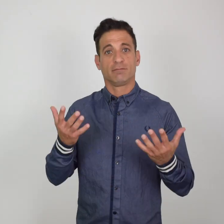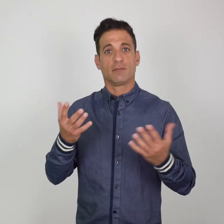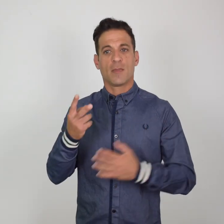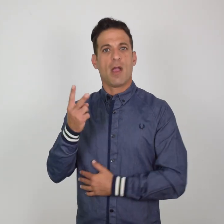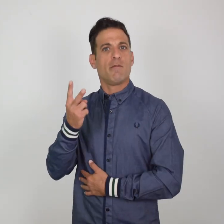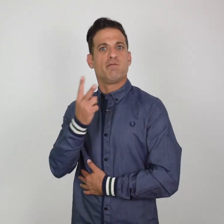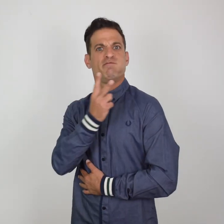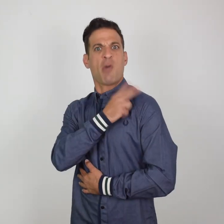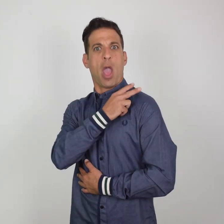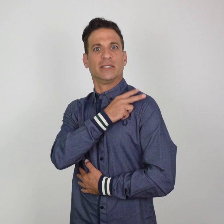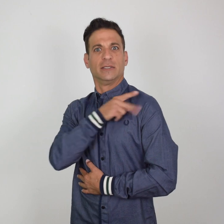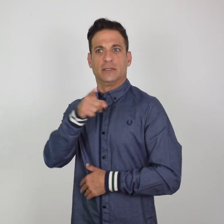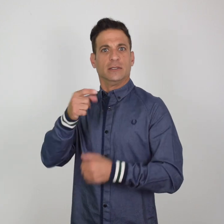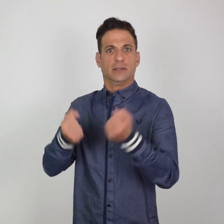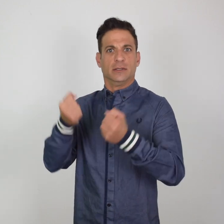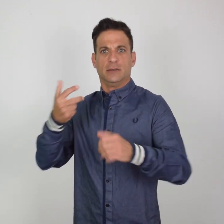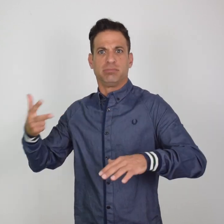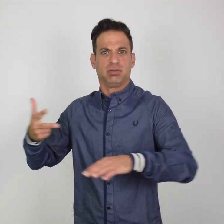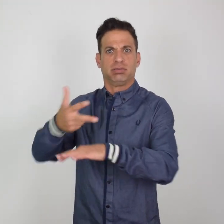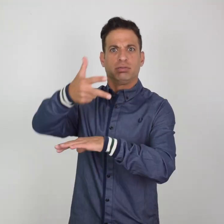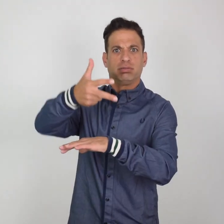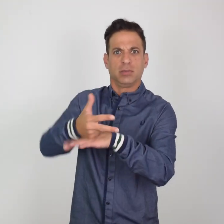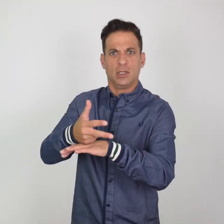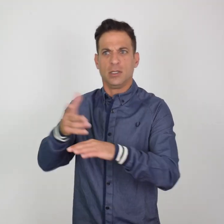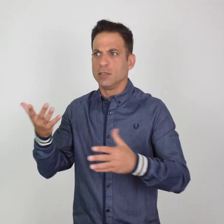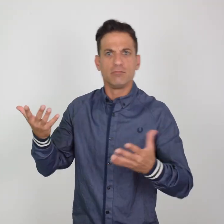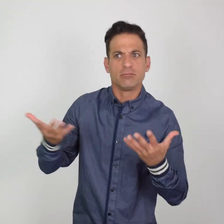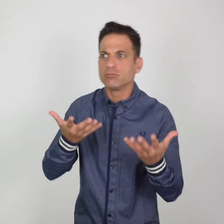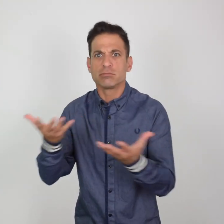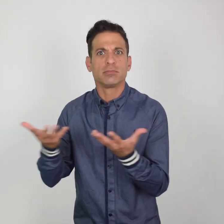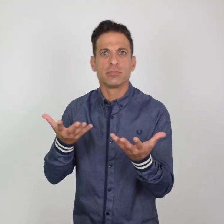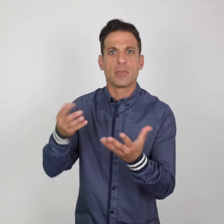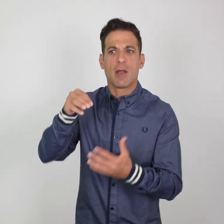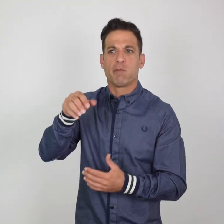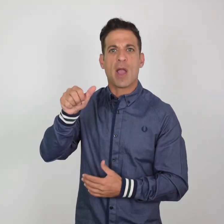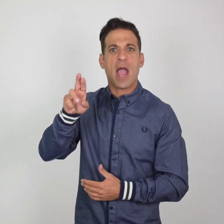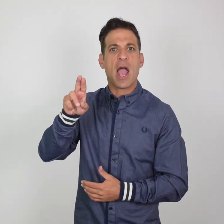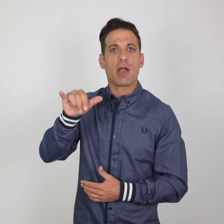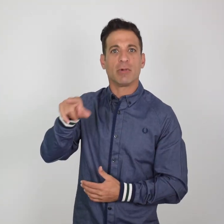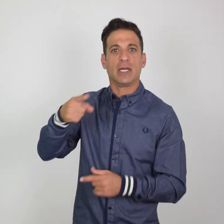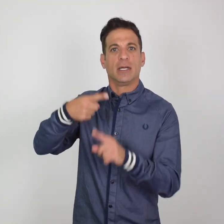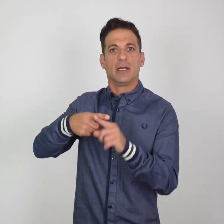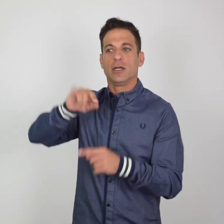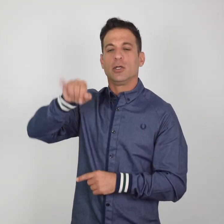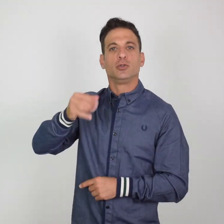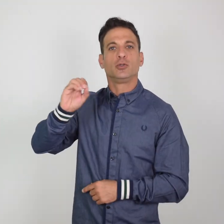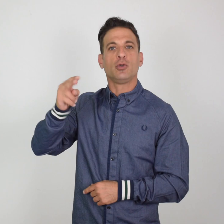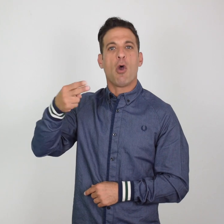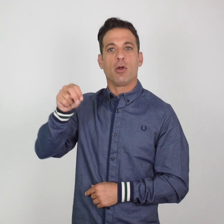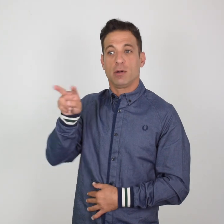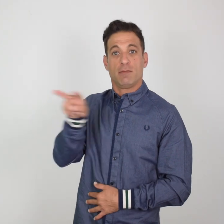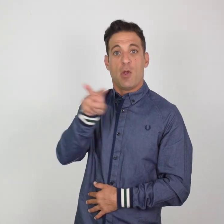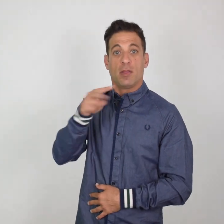When police arrived, Mary and John pointed to their ears trying